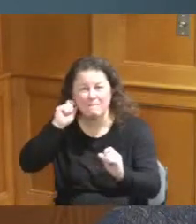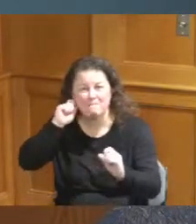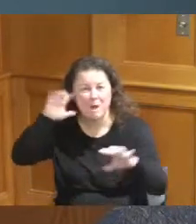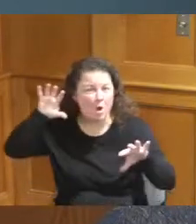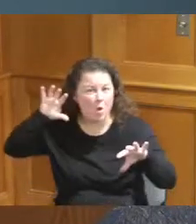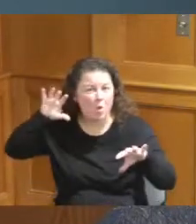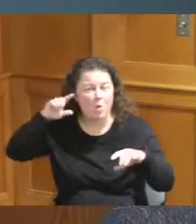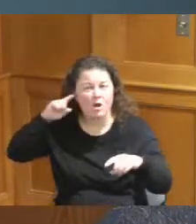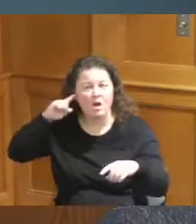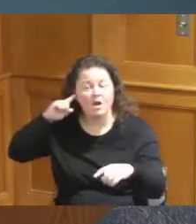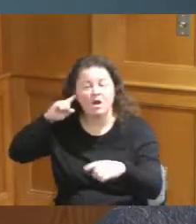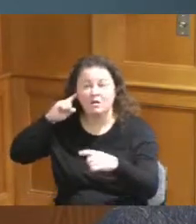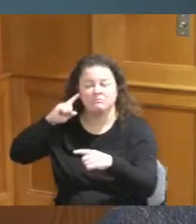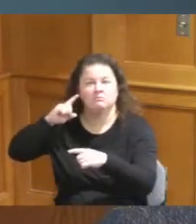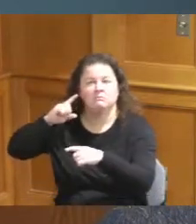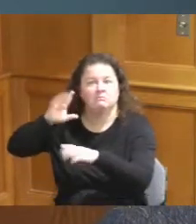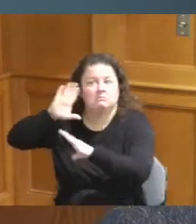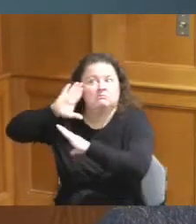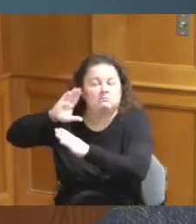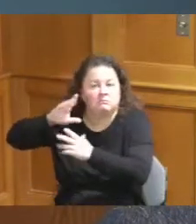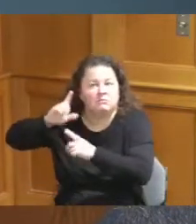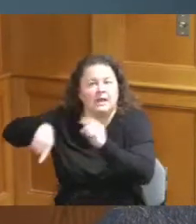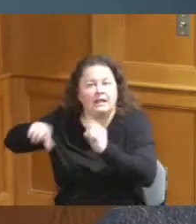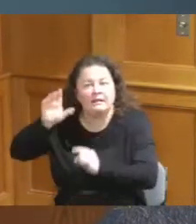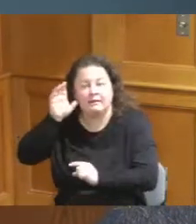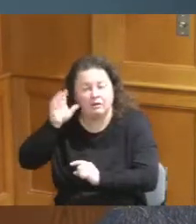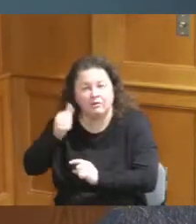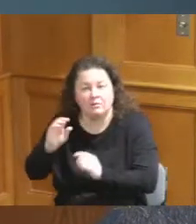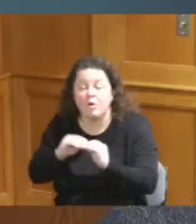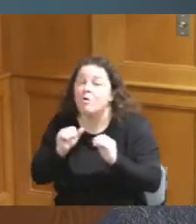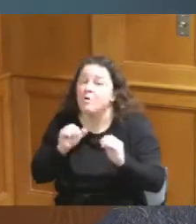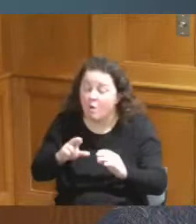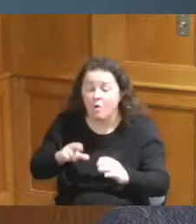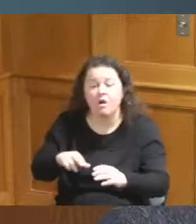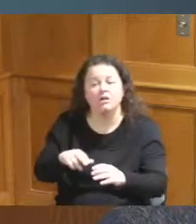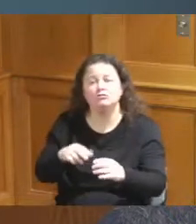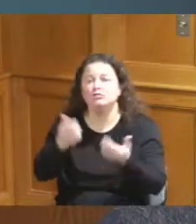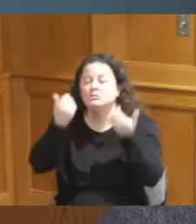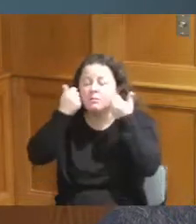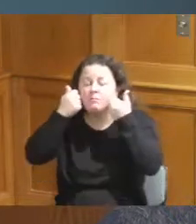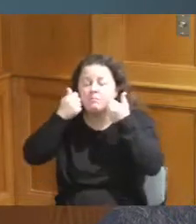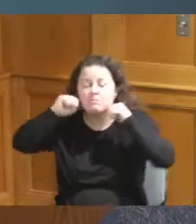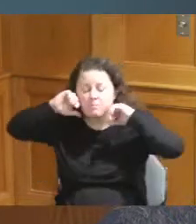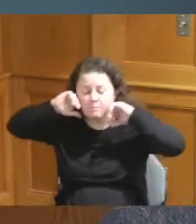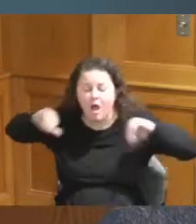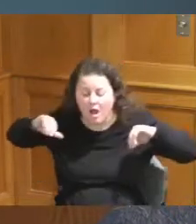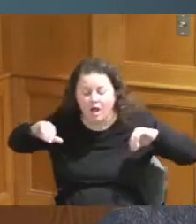they've gotten immune to what they've heard we've had UC Children's Hospital and others